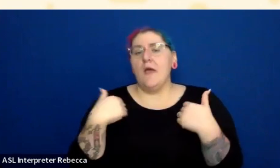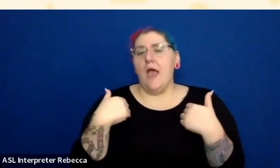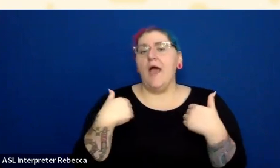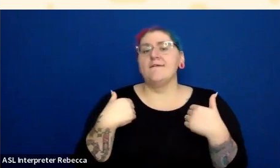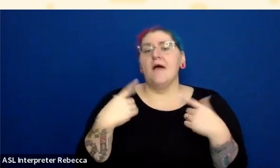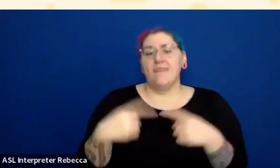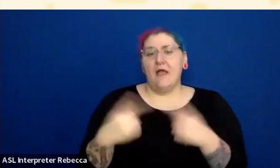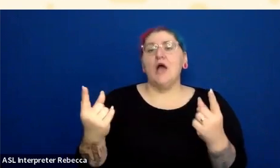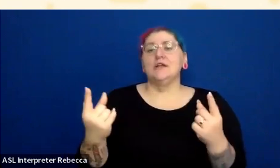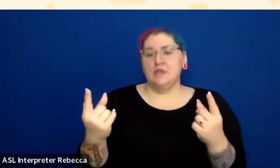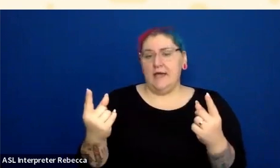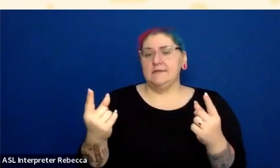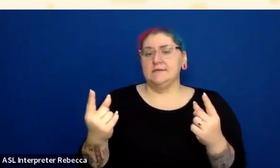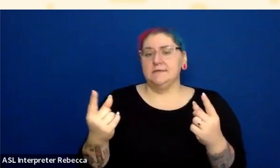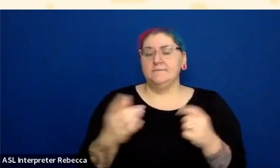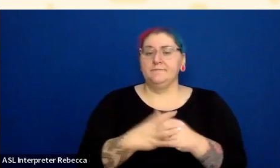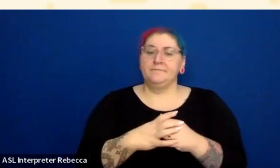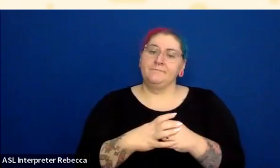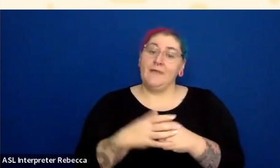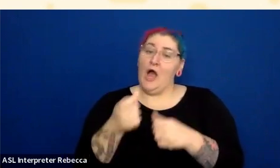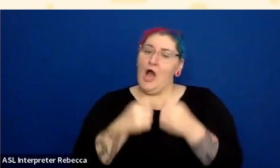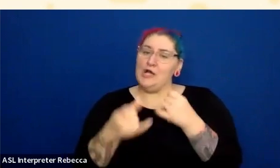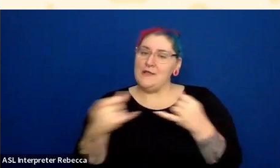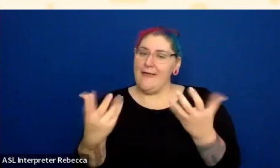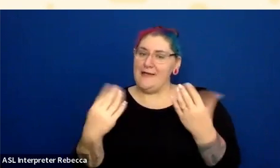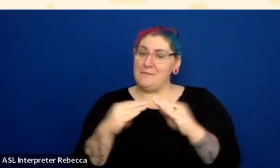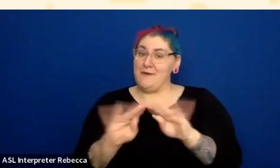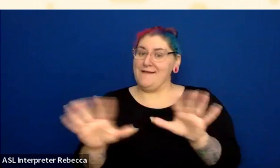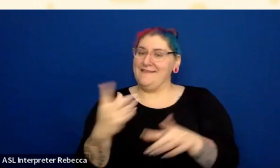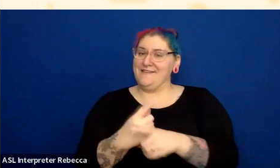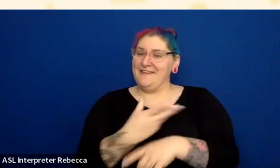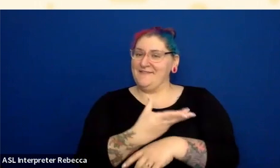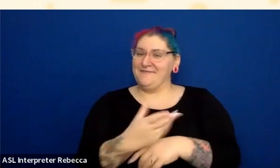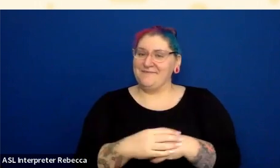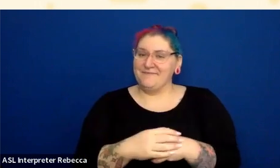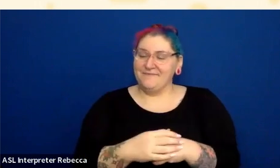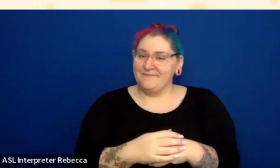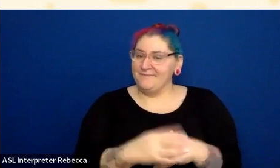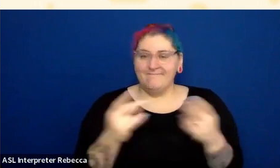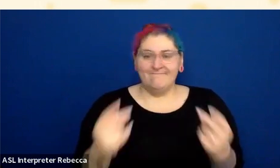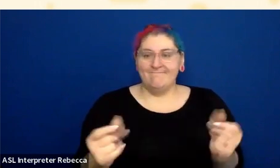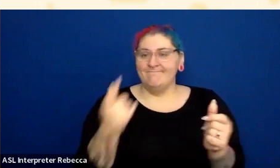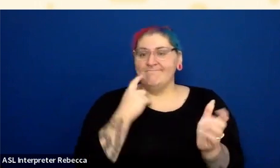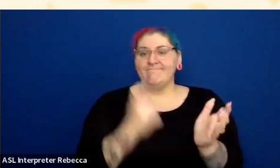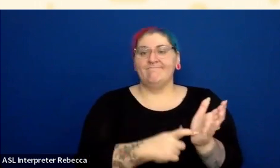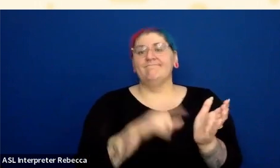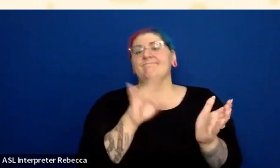But if I underline it, just look how much more obvious it is right off the bat that that is a link.